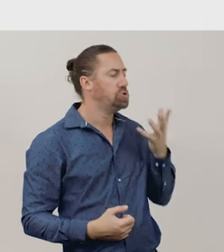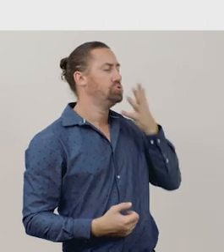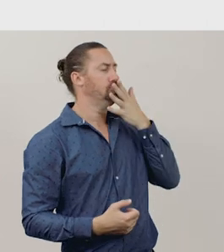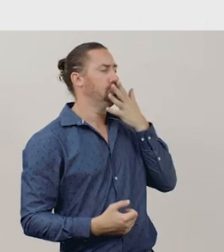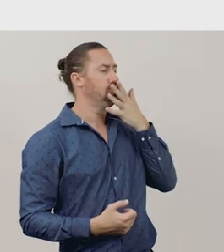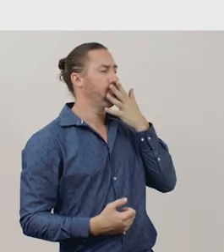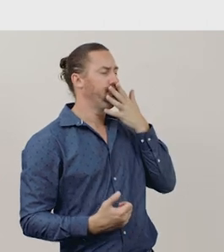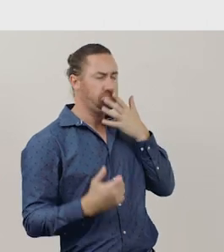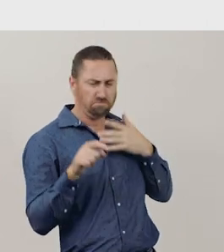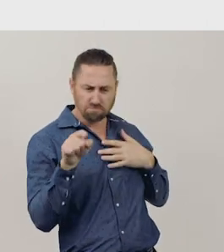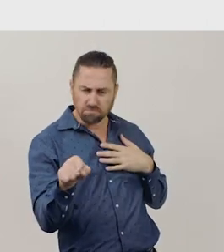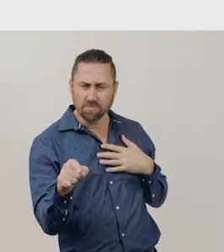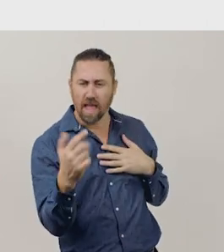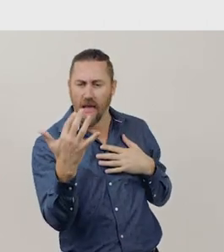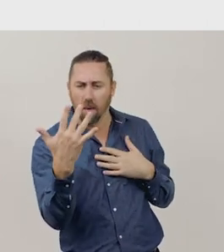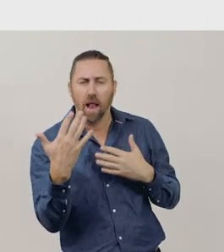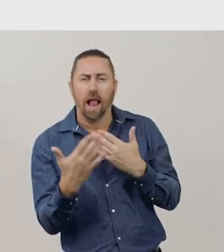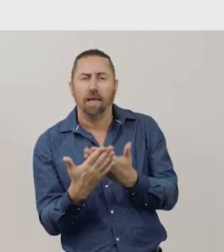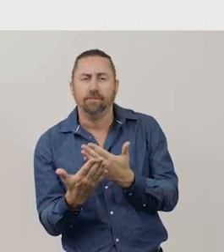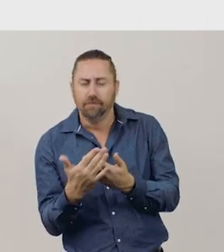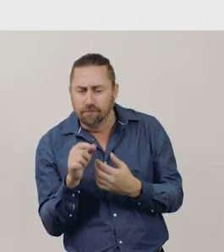How many bananas are left on the bunch?